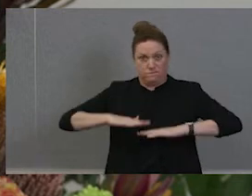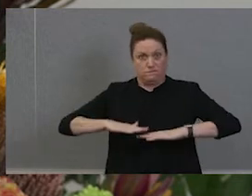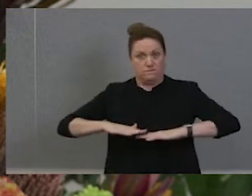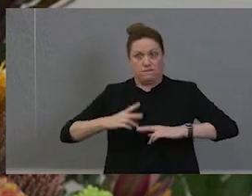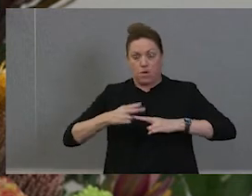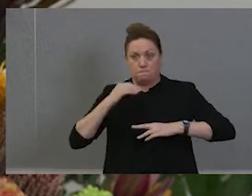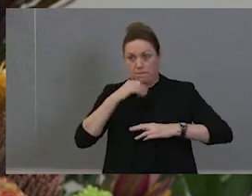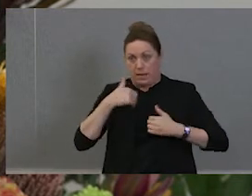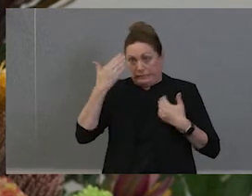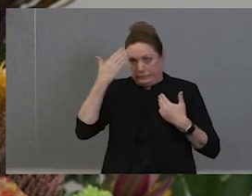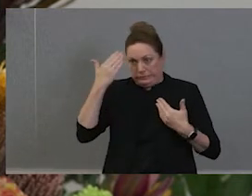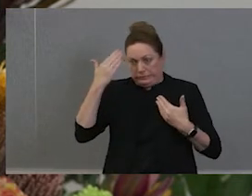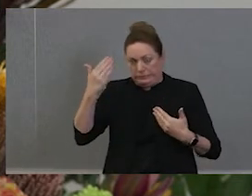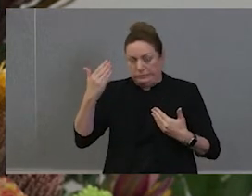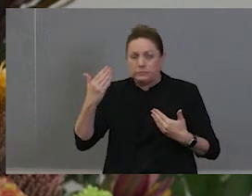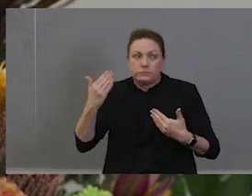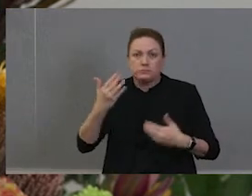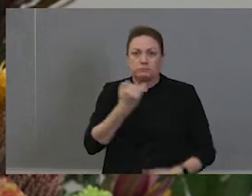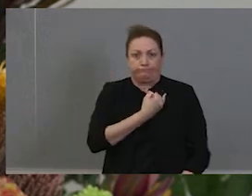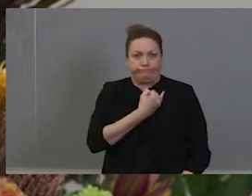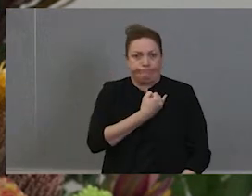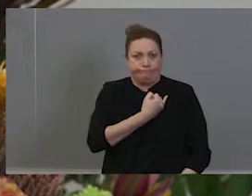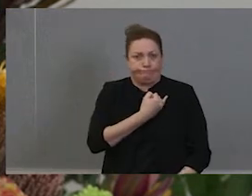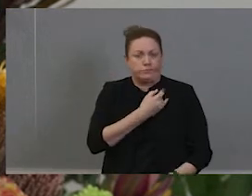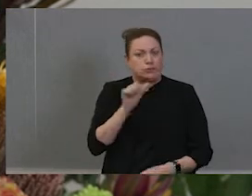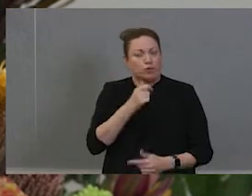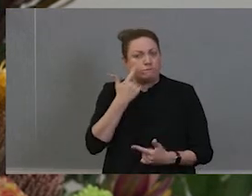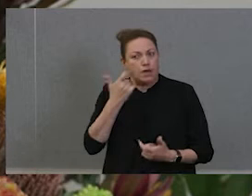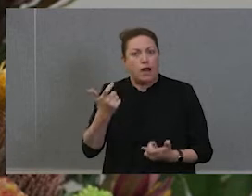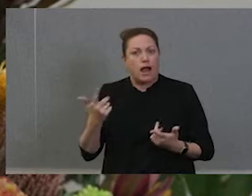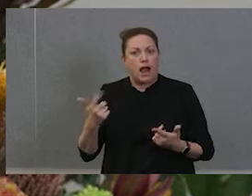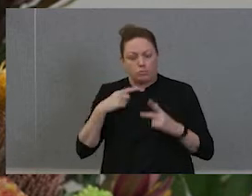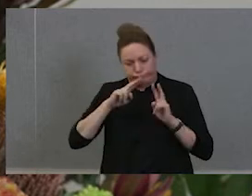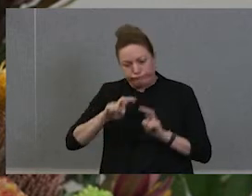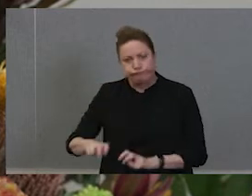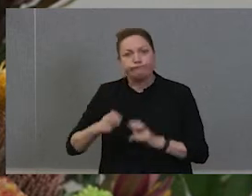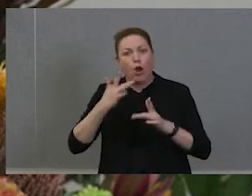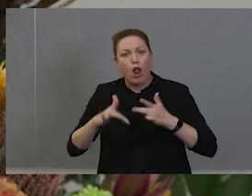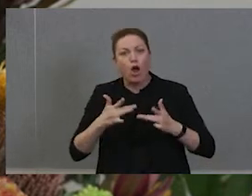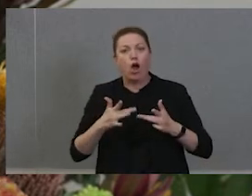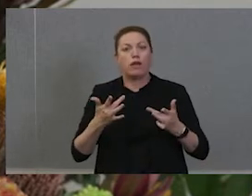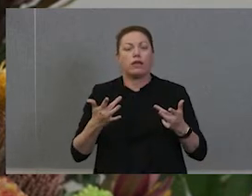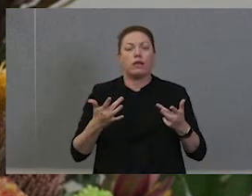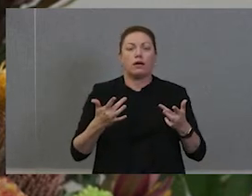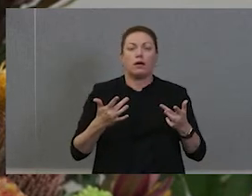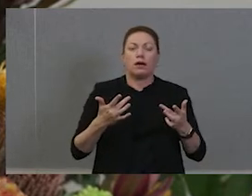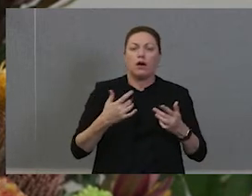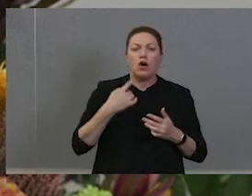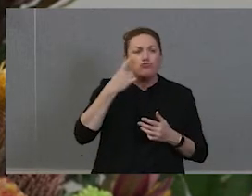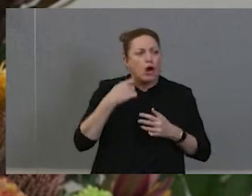not good enough. I need to find out. So I've done a lot of research online and try to sort of just acknowledge the fact